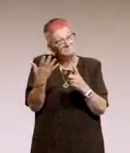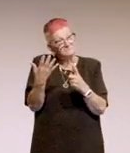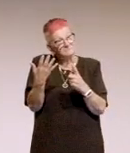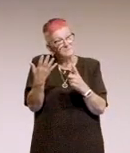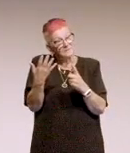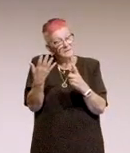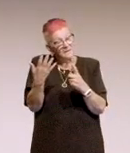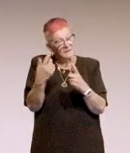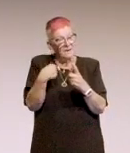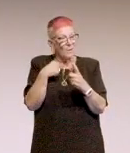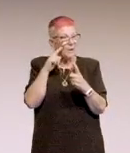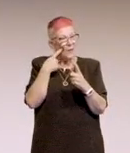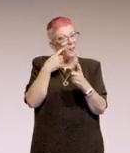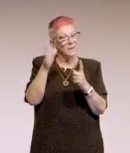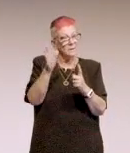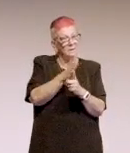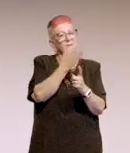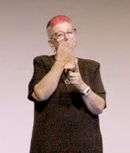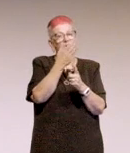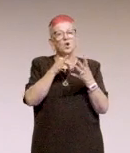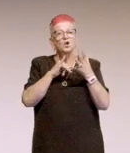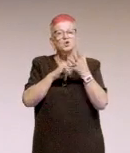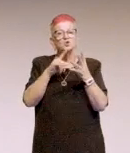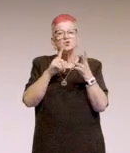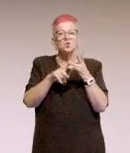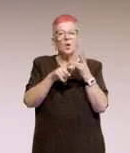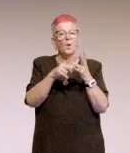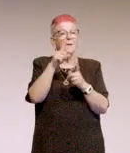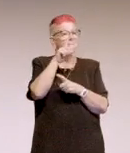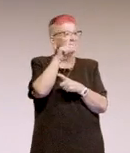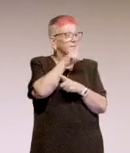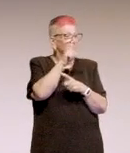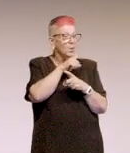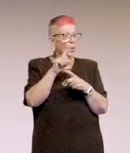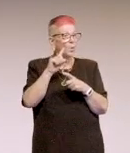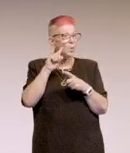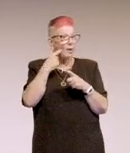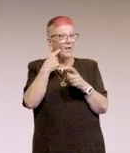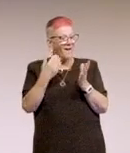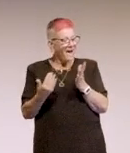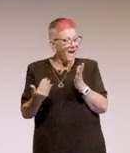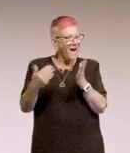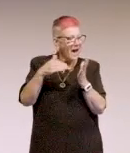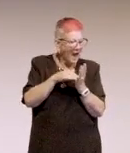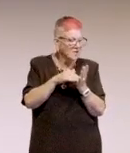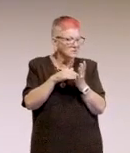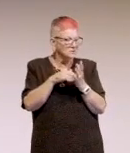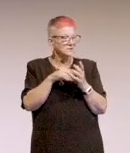I'm gonna skip this one. So what I've got people doing is adding requirements, the BAs adding requirements to stories.